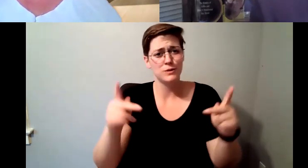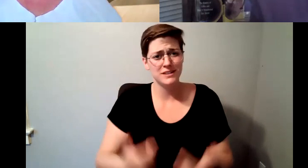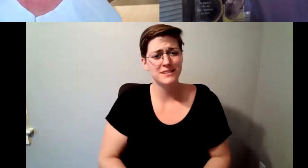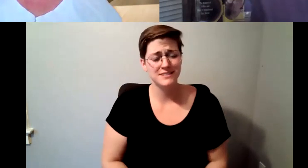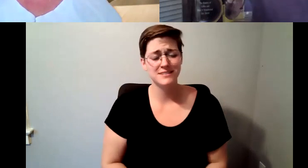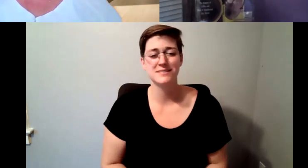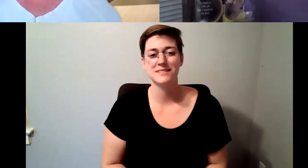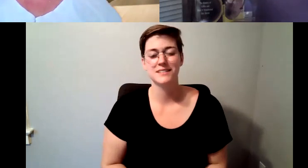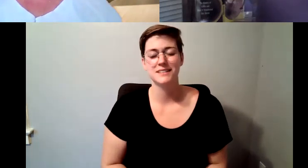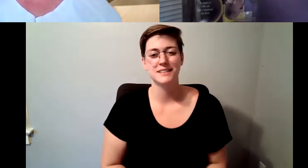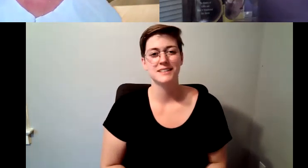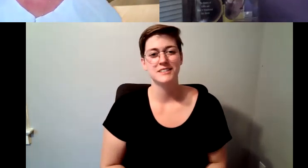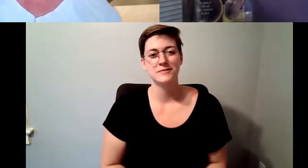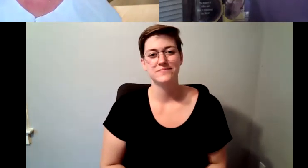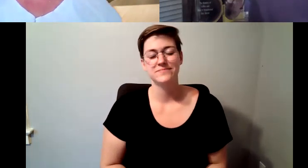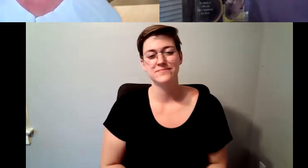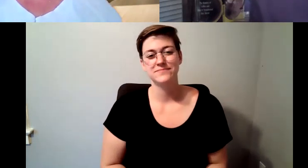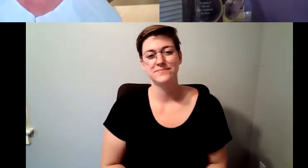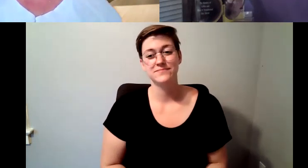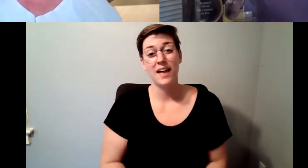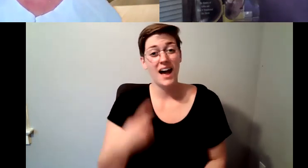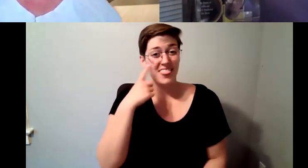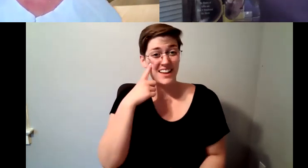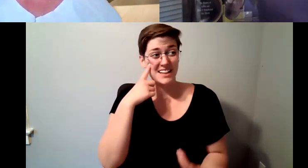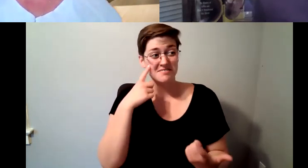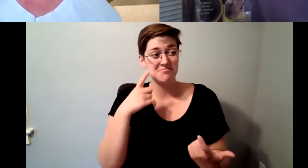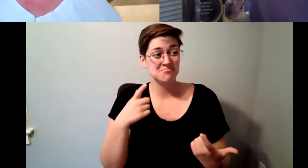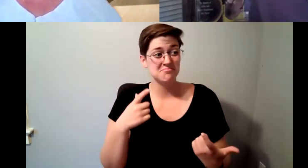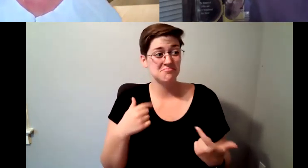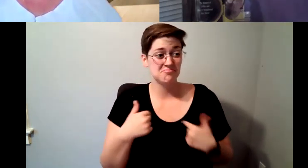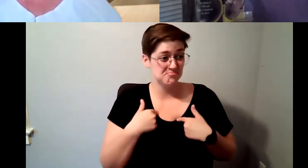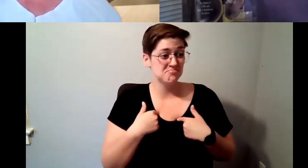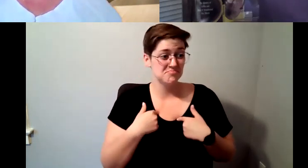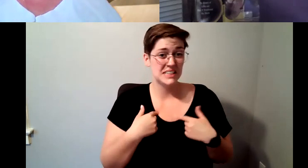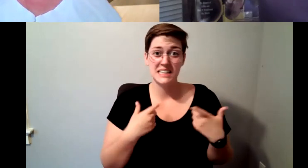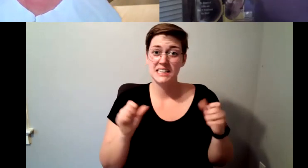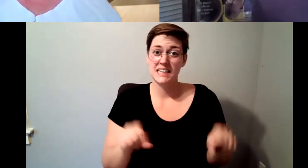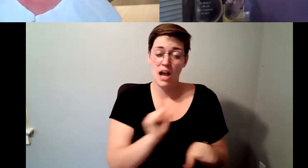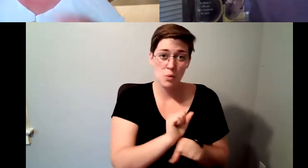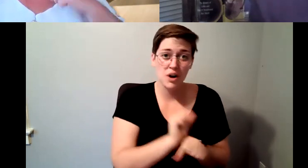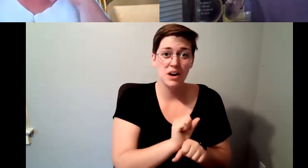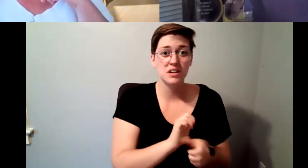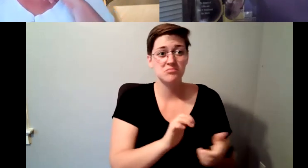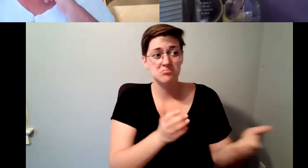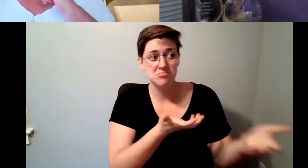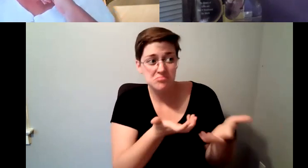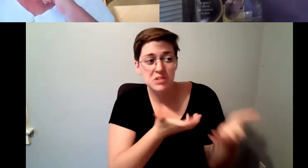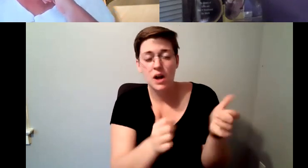D. Major Cohen: I have additional work I can do with other people who are exploring things in coffee, to make them successful.